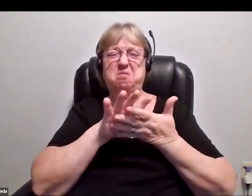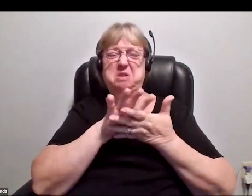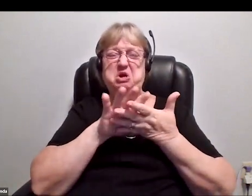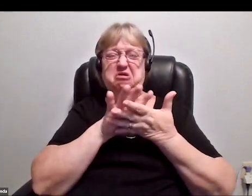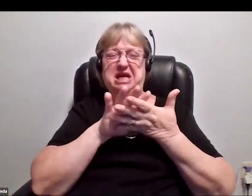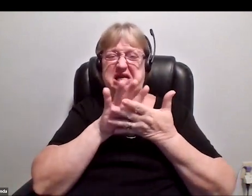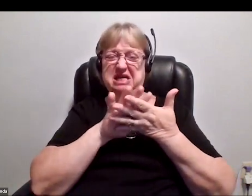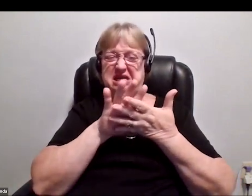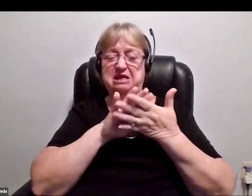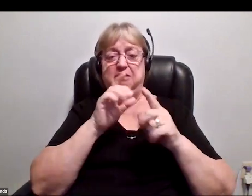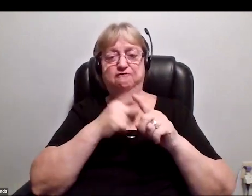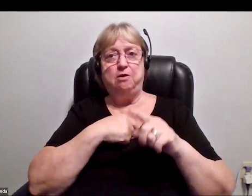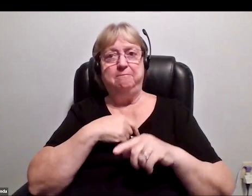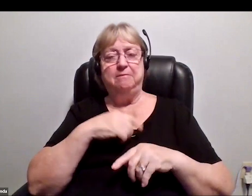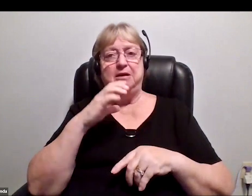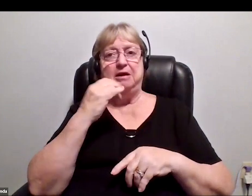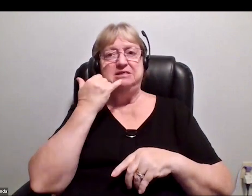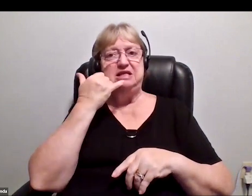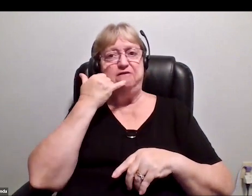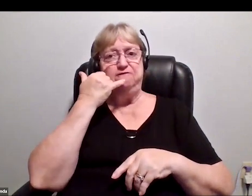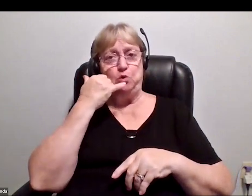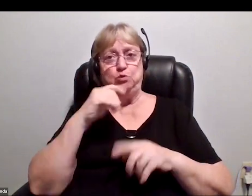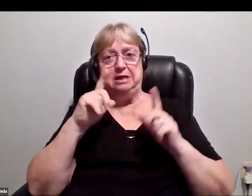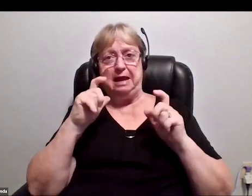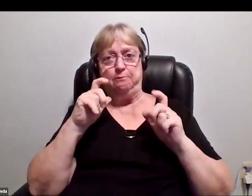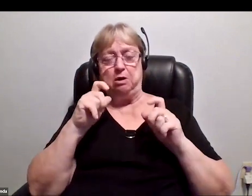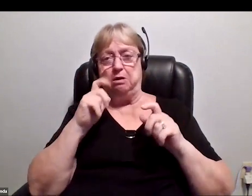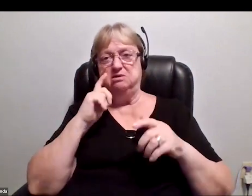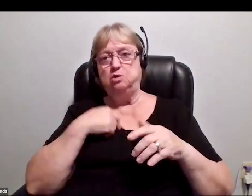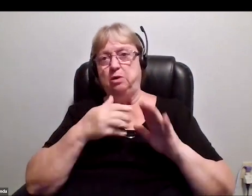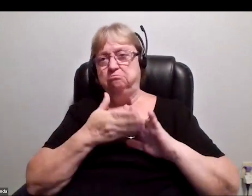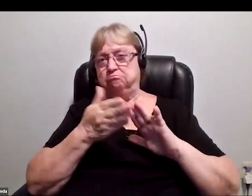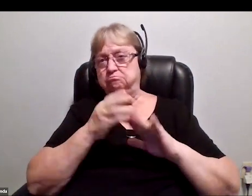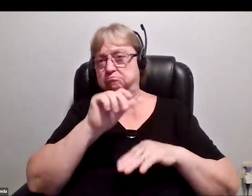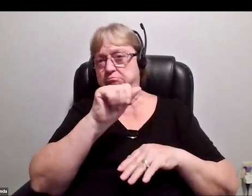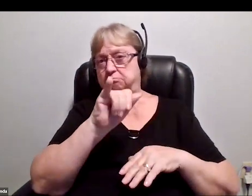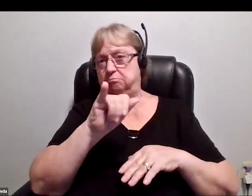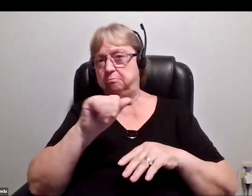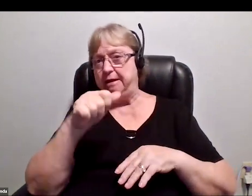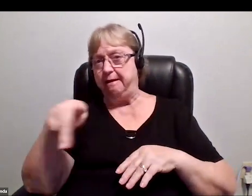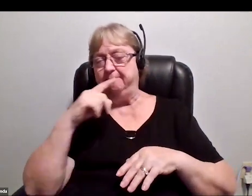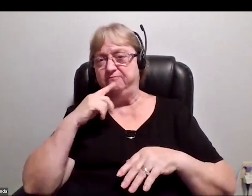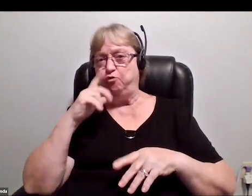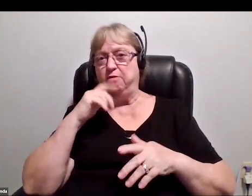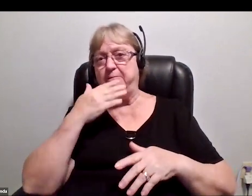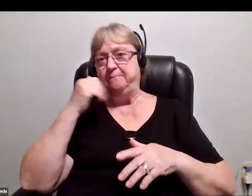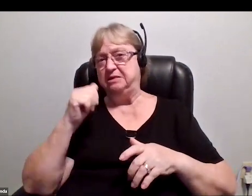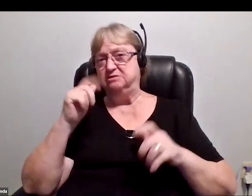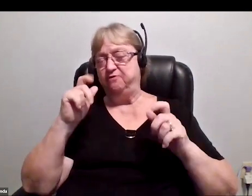This is from our cell phone camera. We wrote a pretty basic AI app for the time to pick the best photo. Clearly, the app wasn't great because this photo